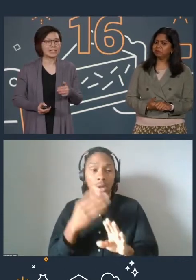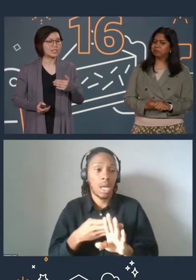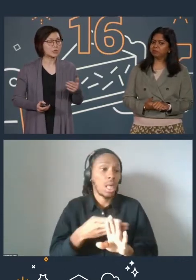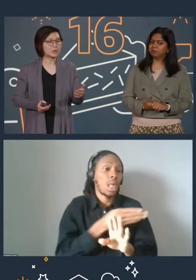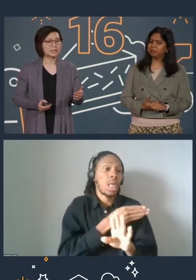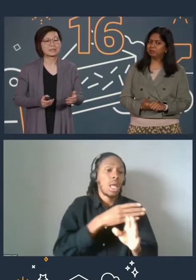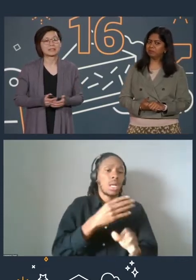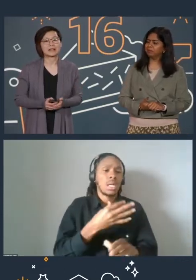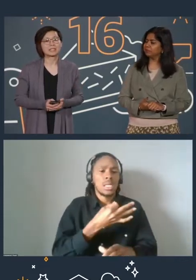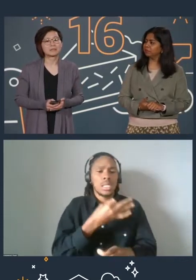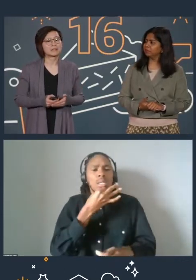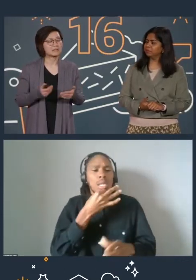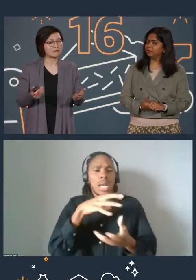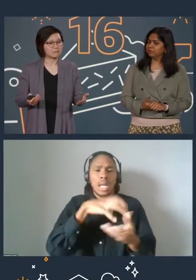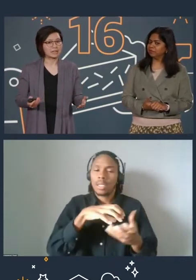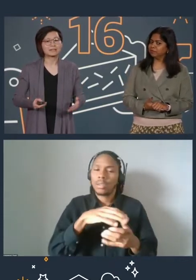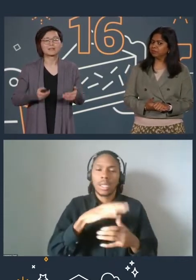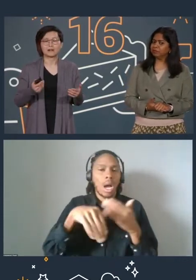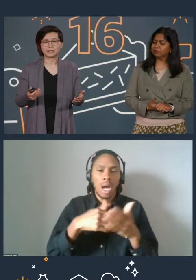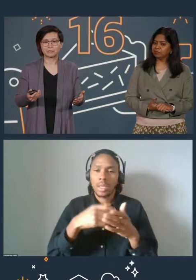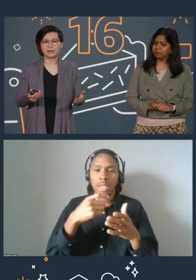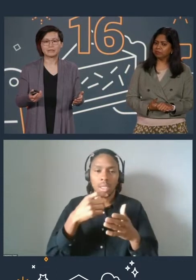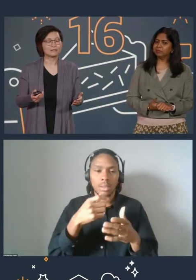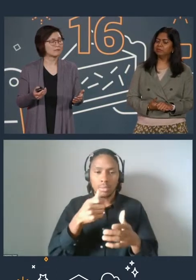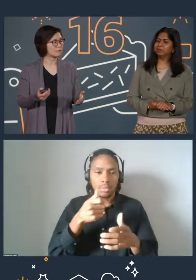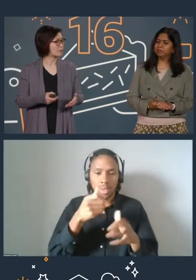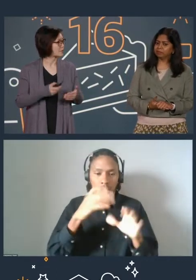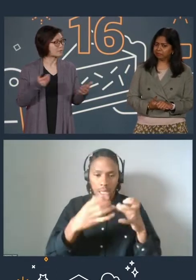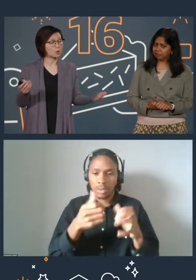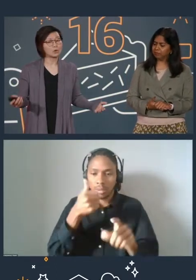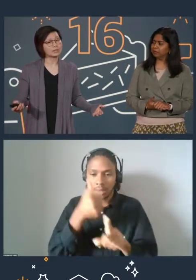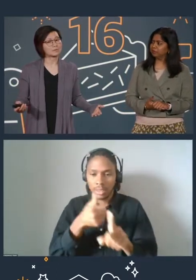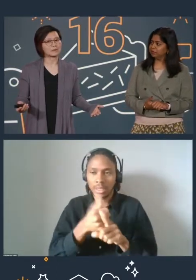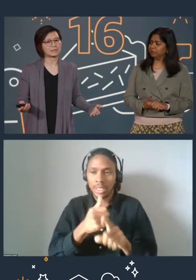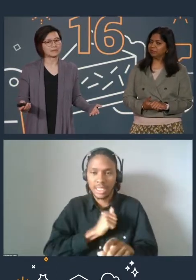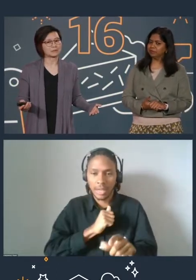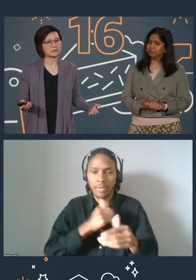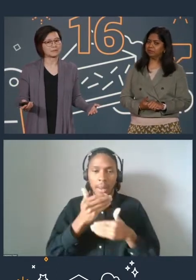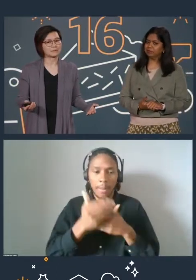Each course is designed to be self-paced, on-demand for folks of all experience levels,